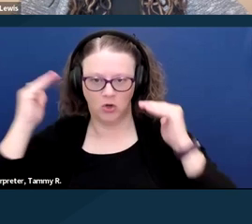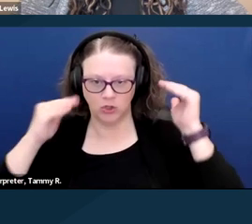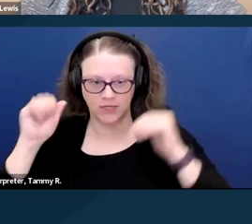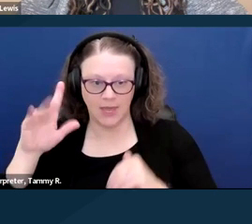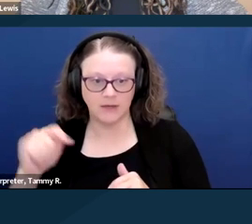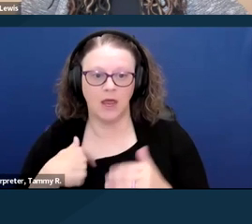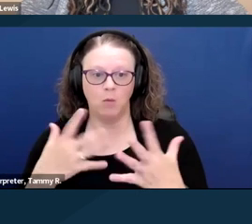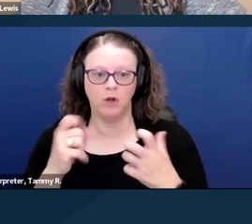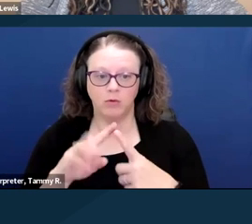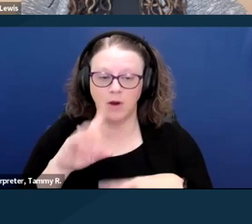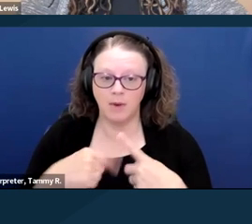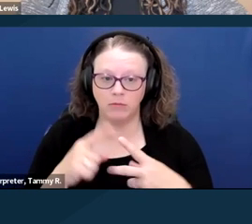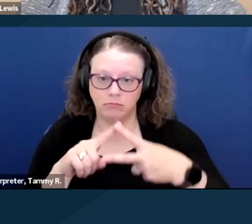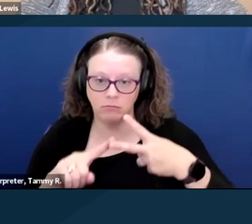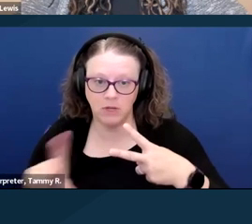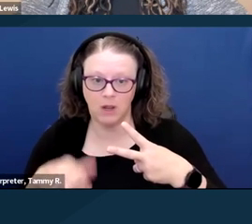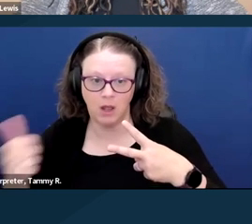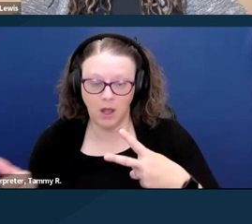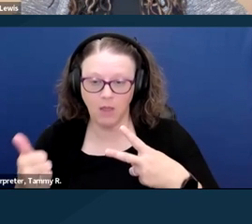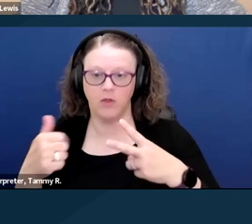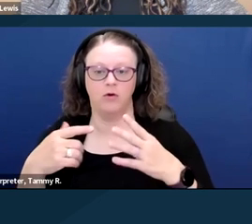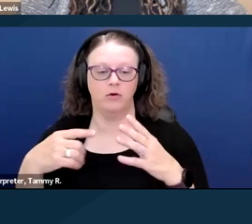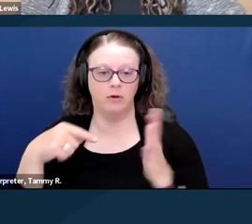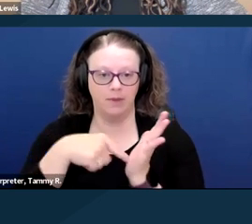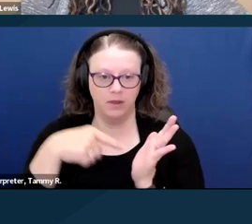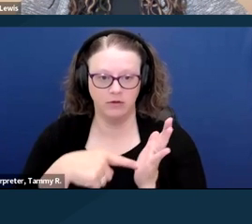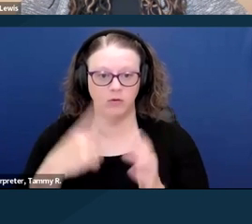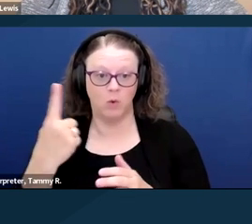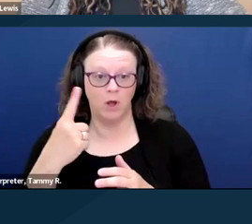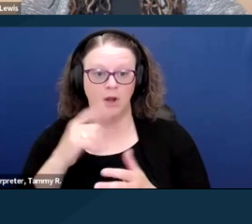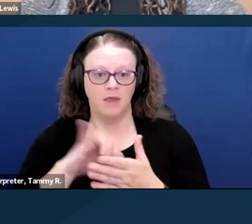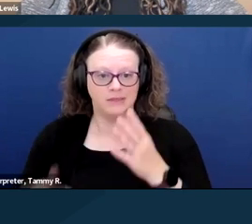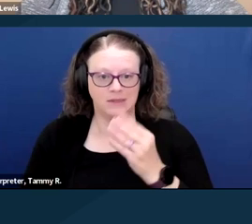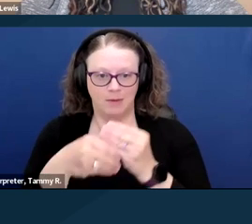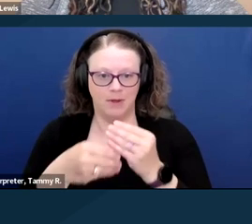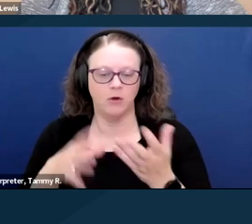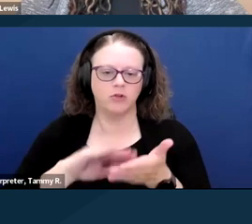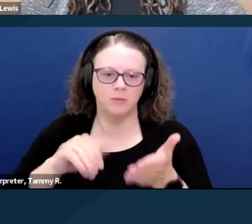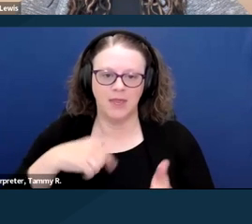which would be a comprehensive fix to many of the marriage penalties in the SSI program,